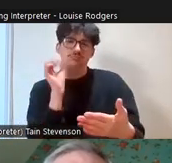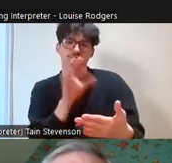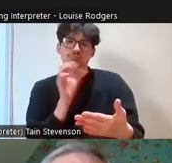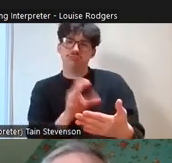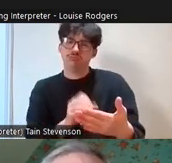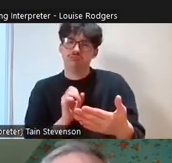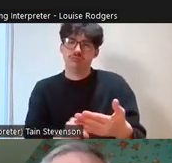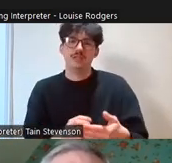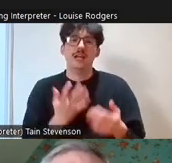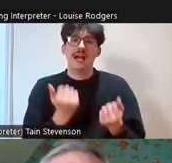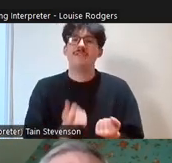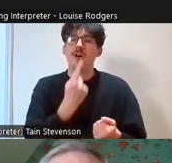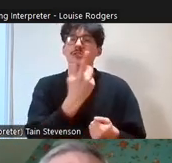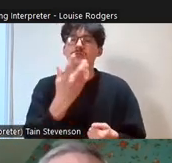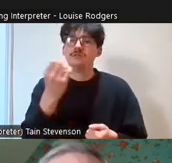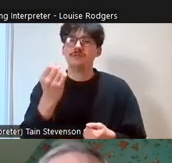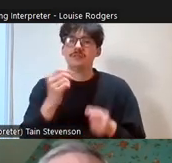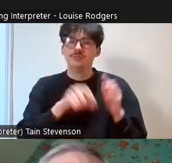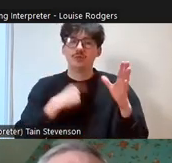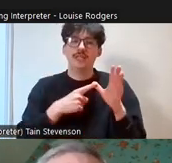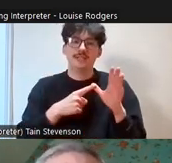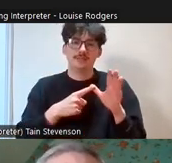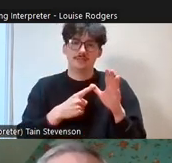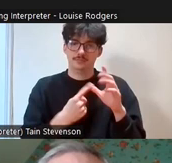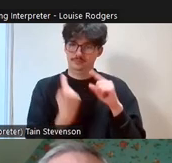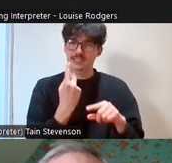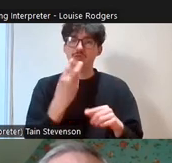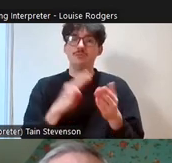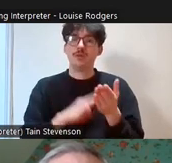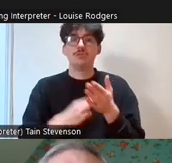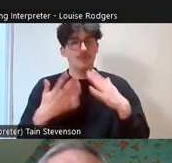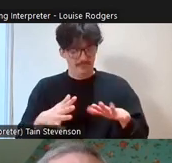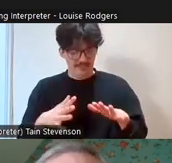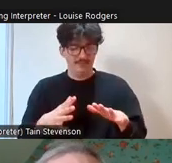150 projects all report within a two-month period so this is the period that's happening so there's